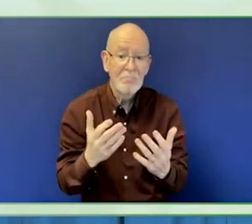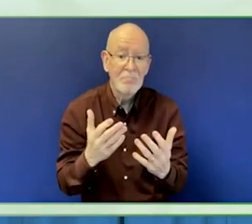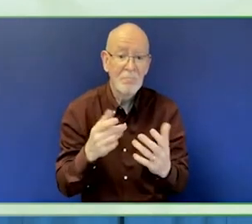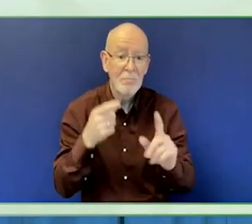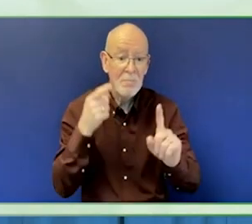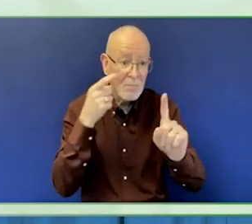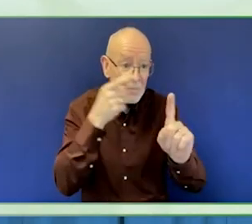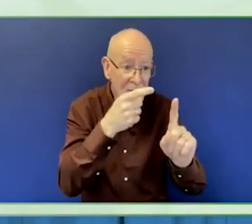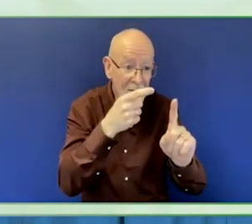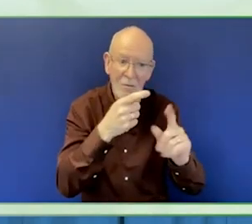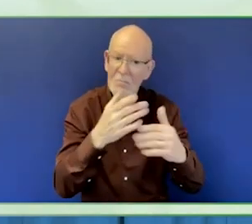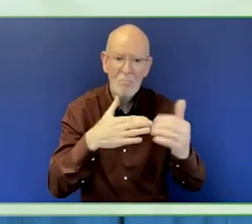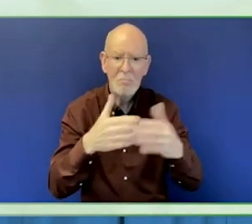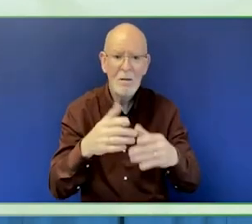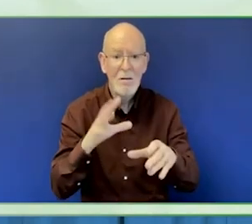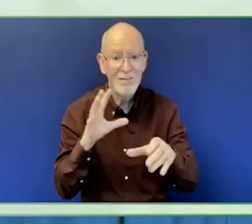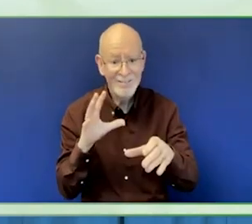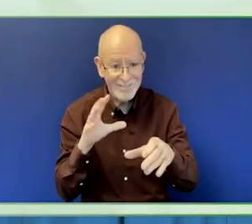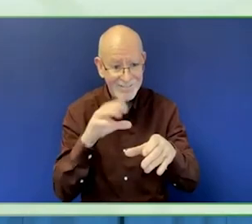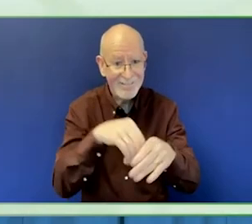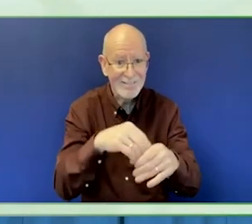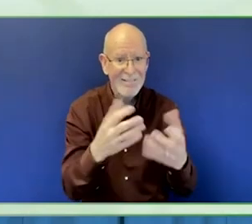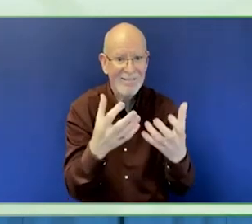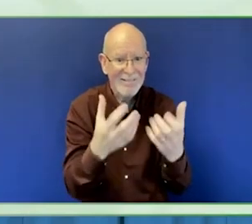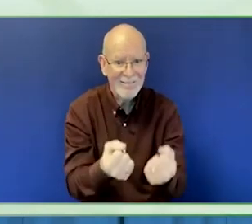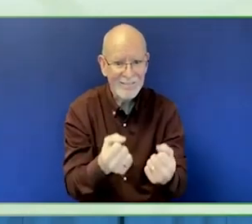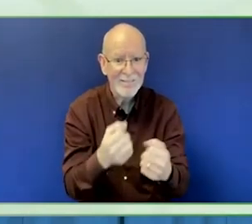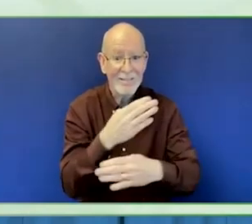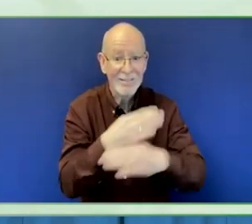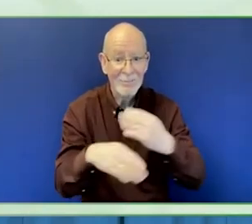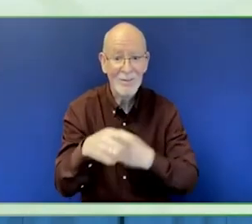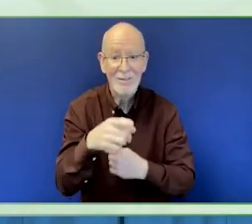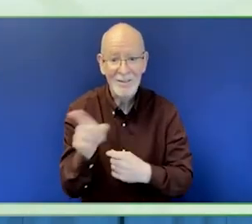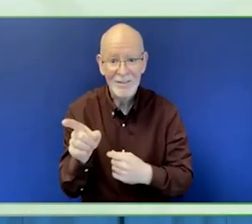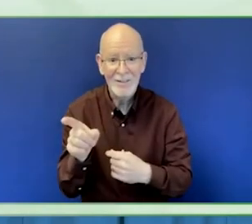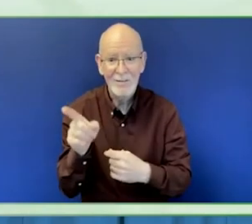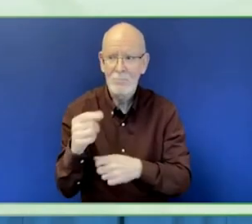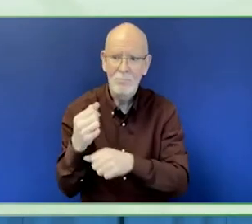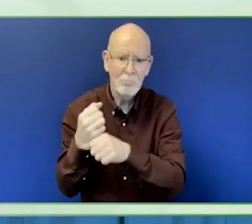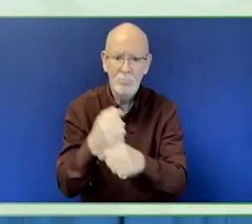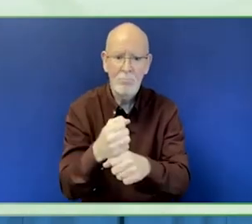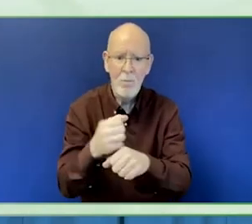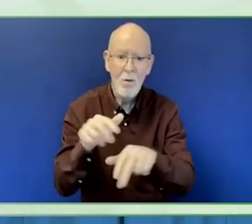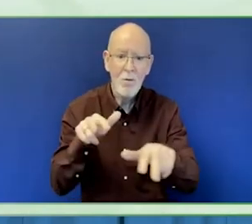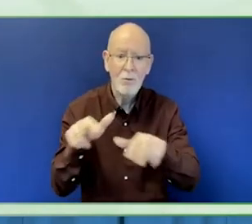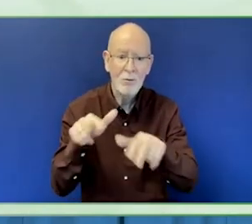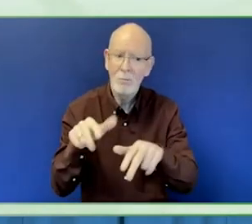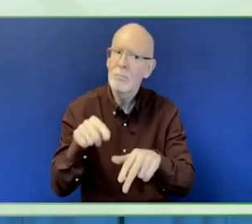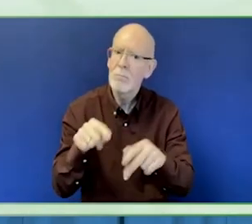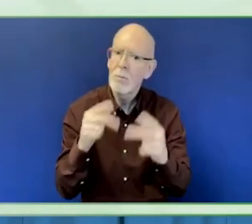We evaluate the project based on participation and representation.